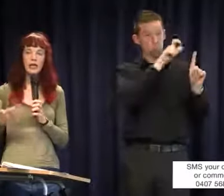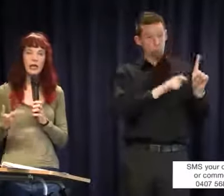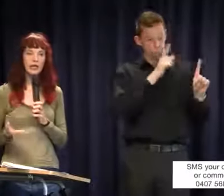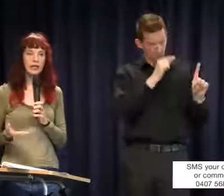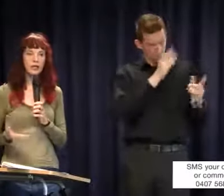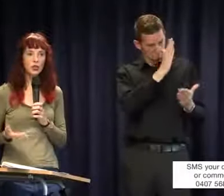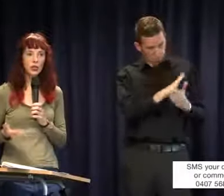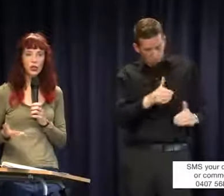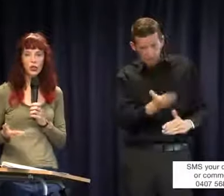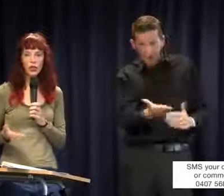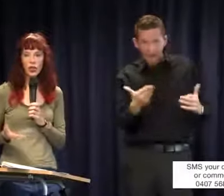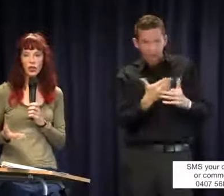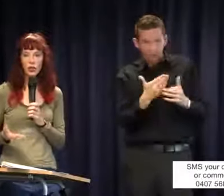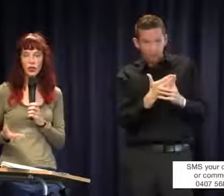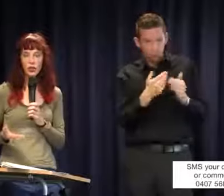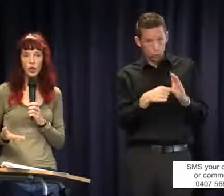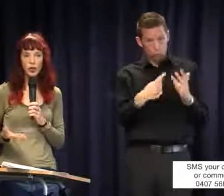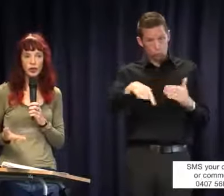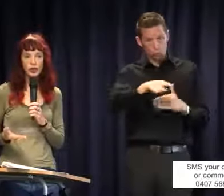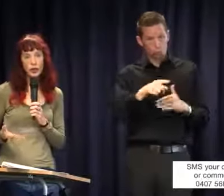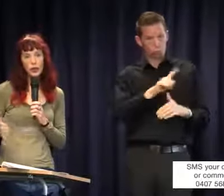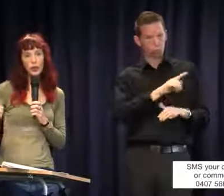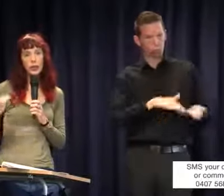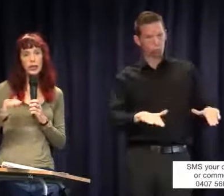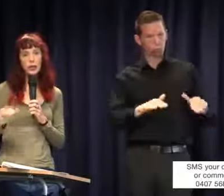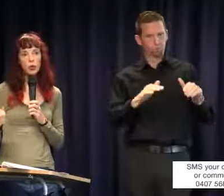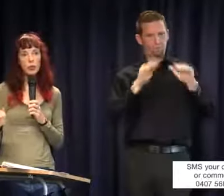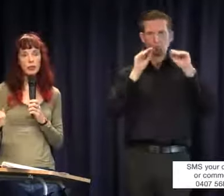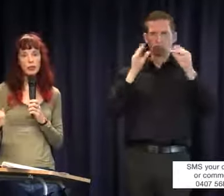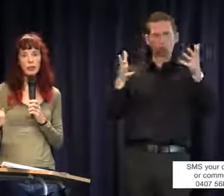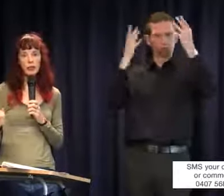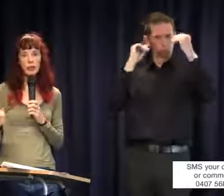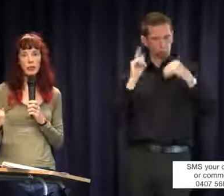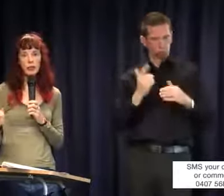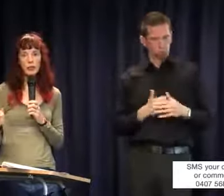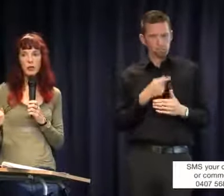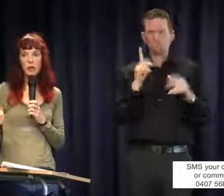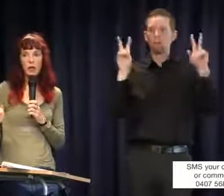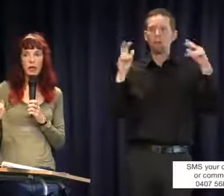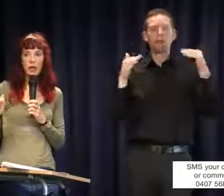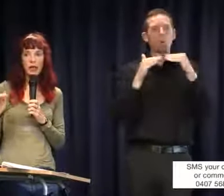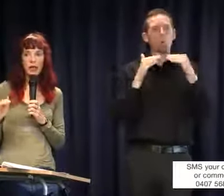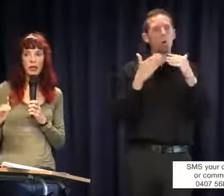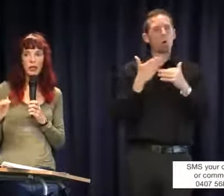the access to the education that your child needs. Equal access, think about this. A hearing